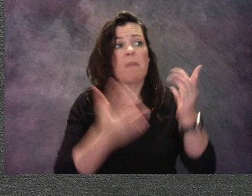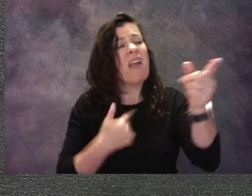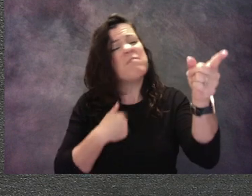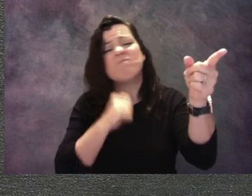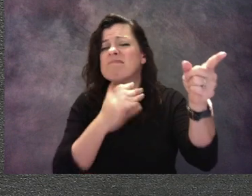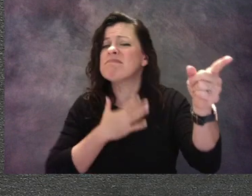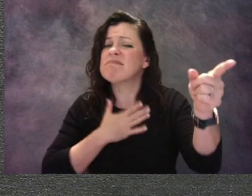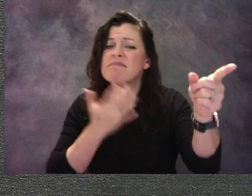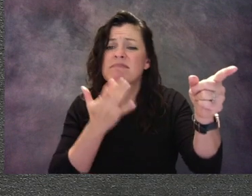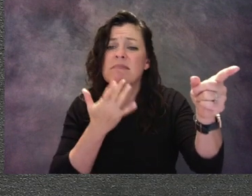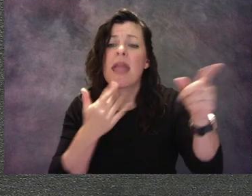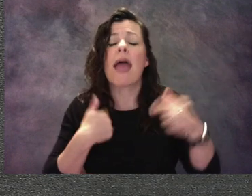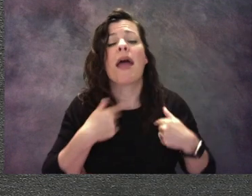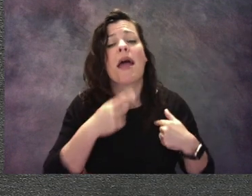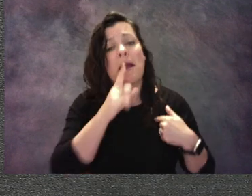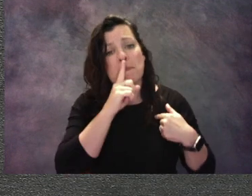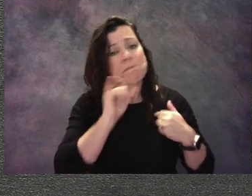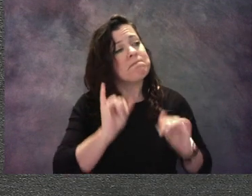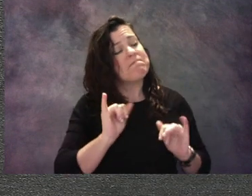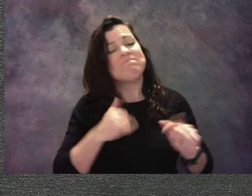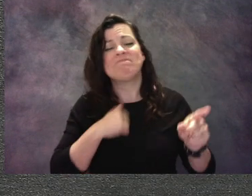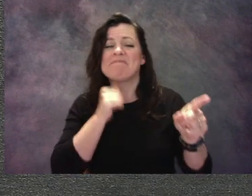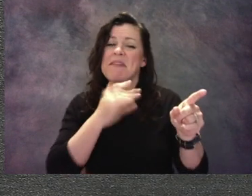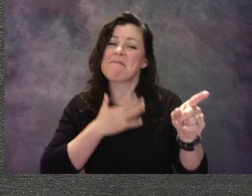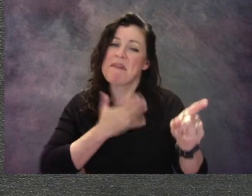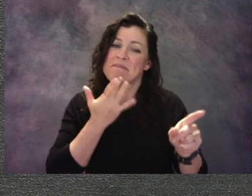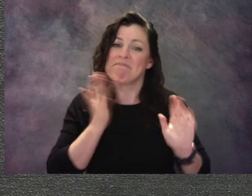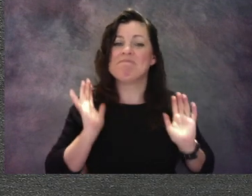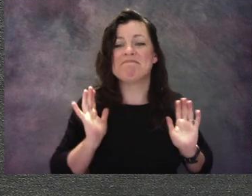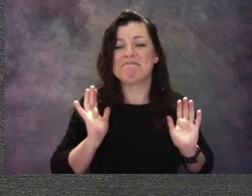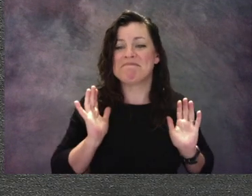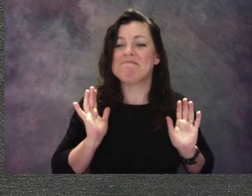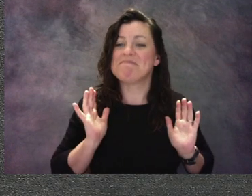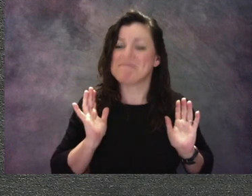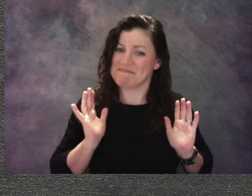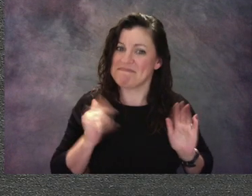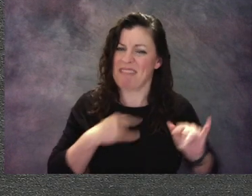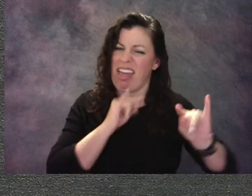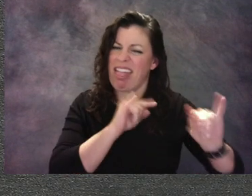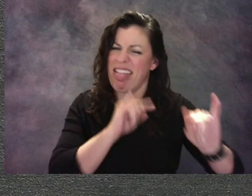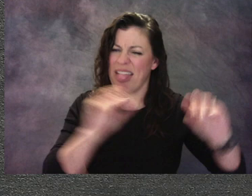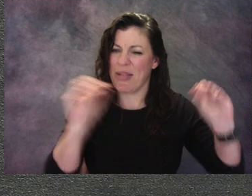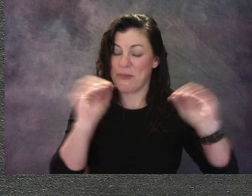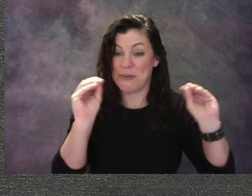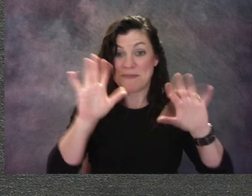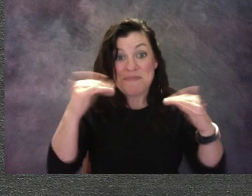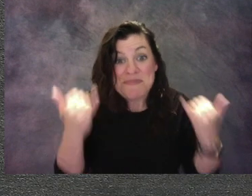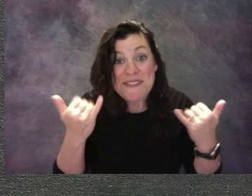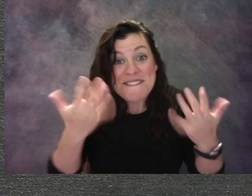Now that we have all those rules down, are you ready to go look at some art? Yeah?